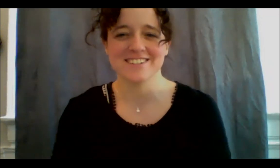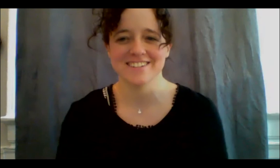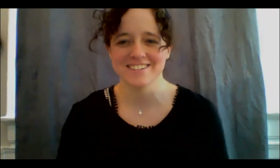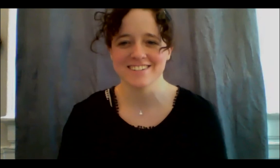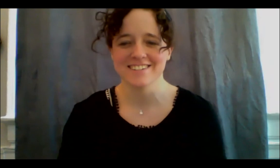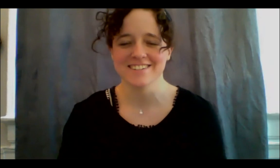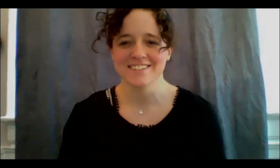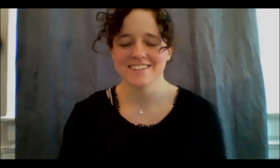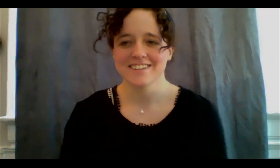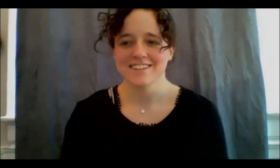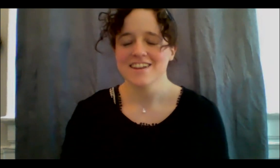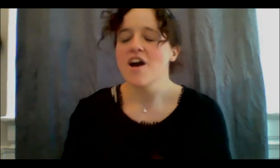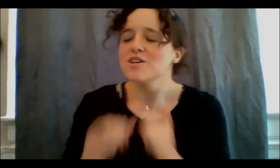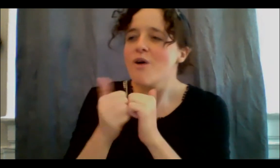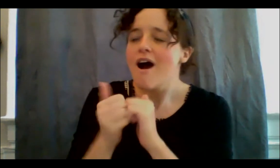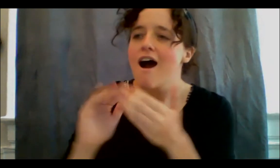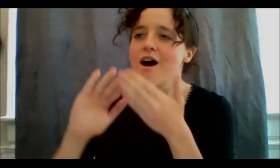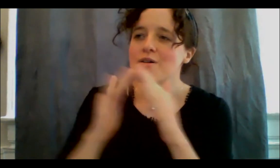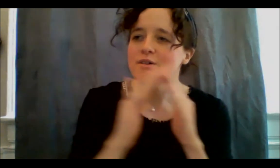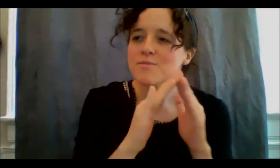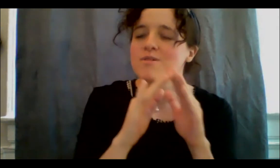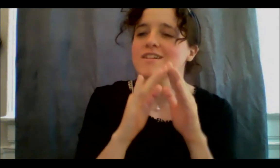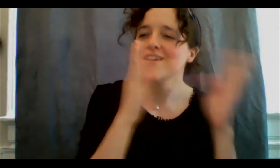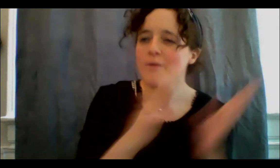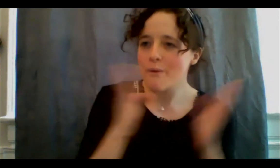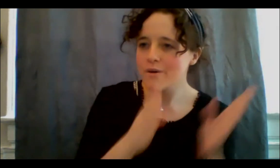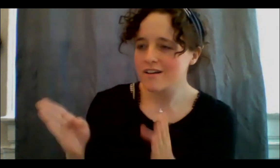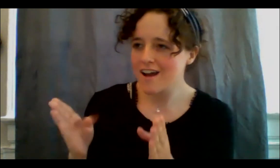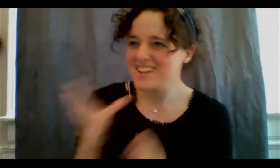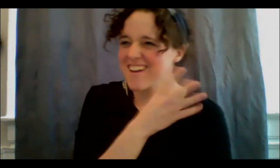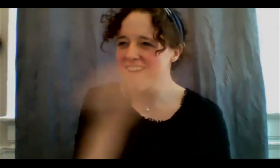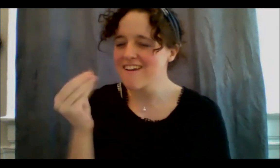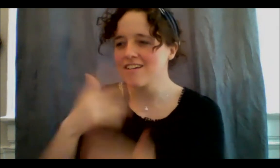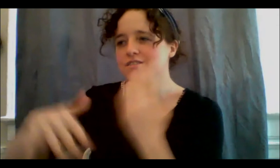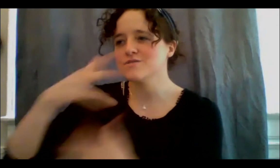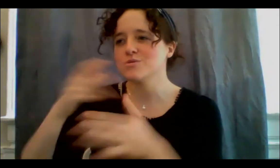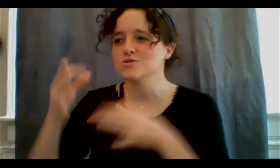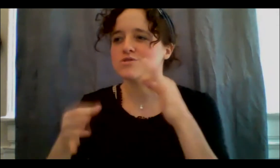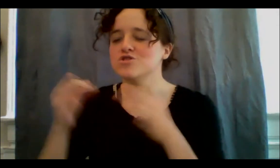community organizing and social justice influence your work?